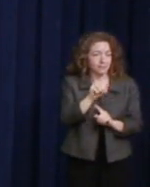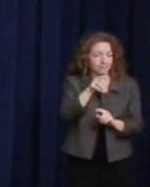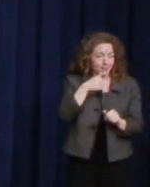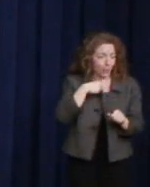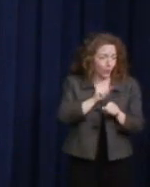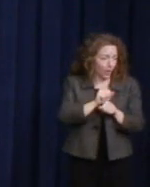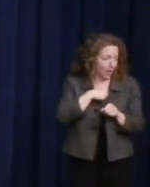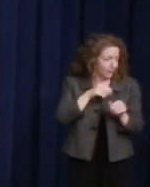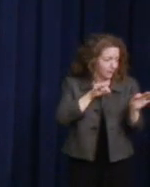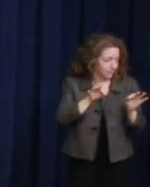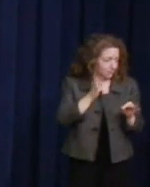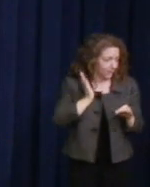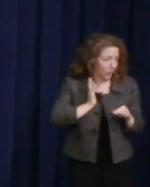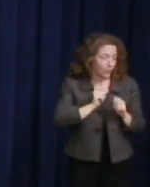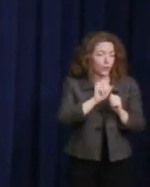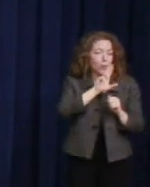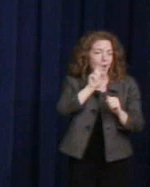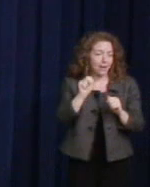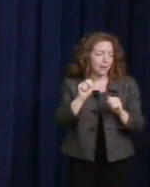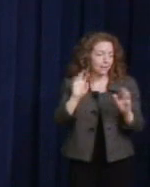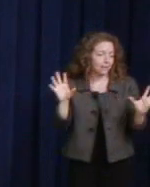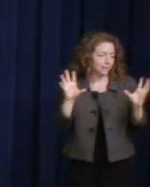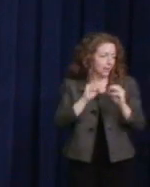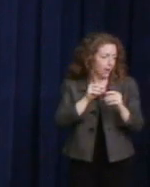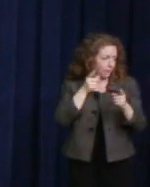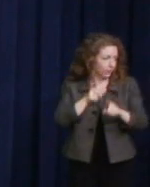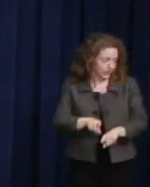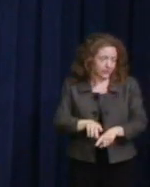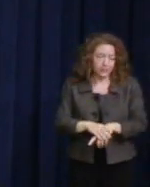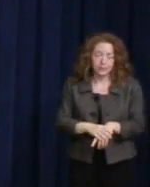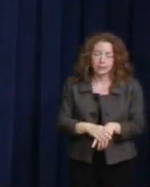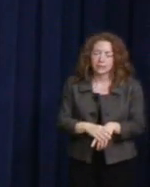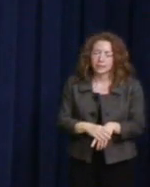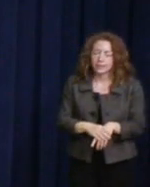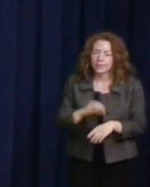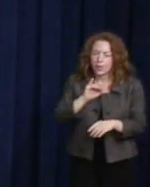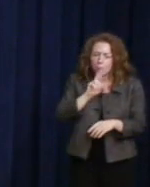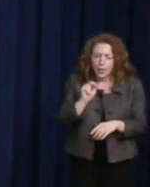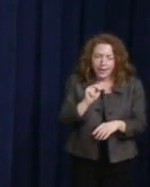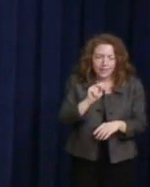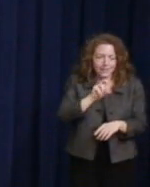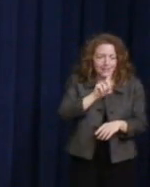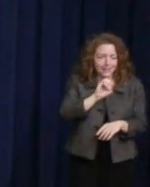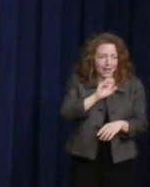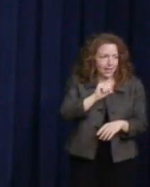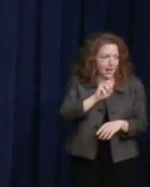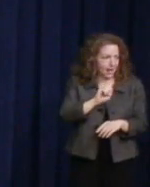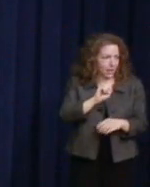with the U.N. Conference, the U.N. Decade on Women, and the thought was that